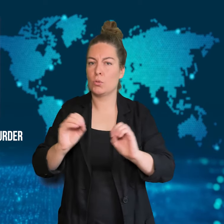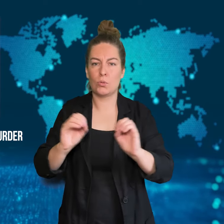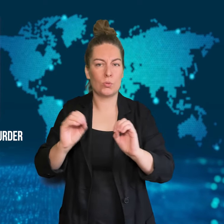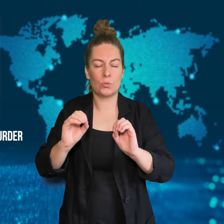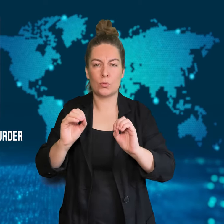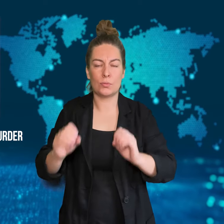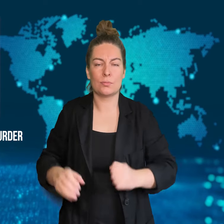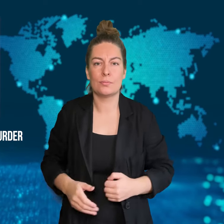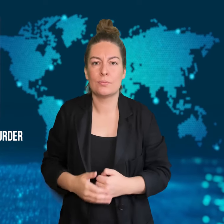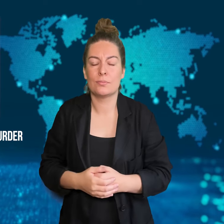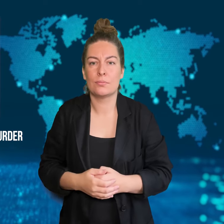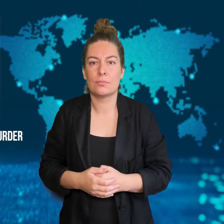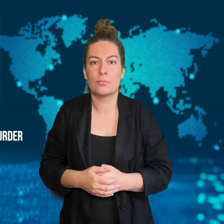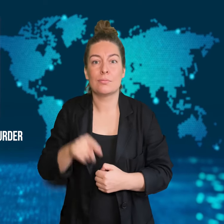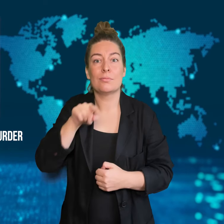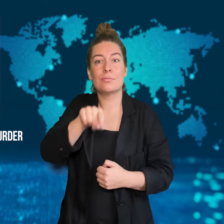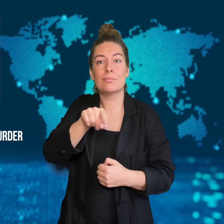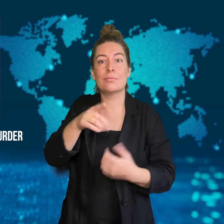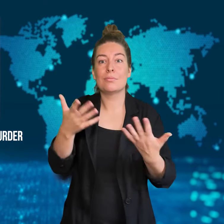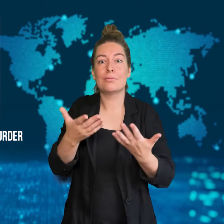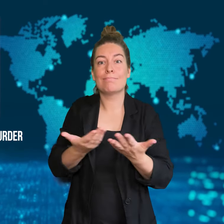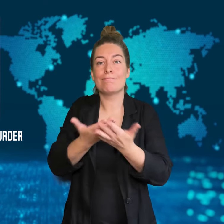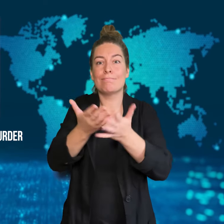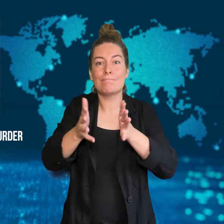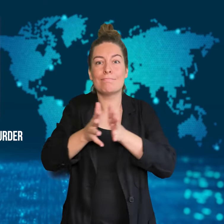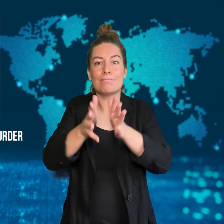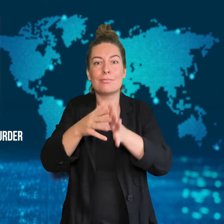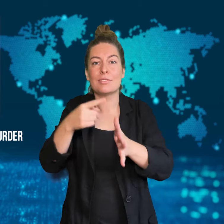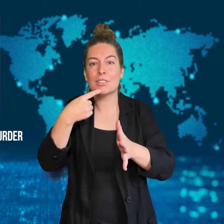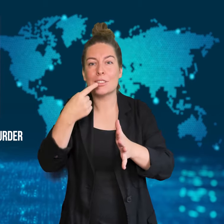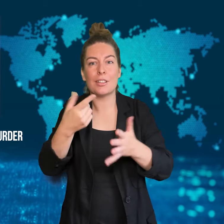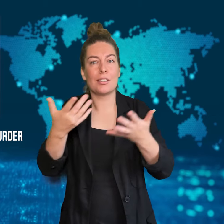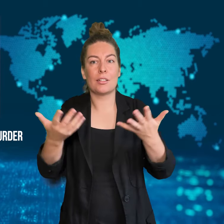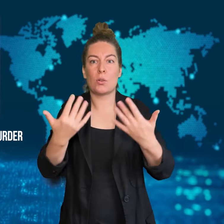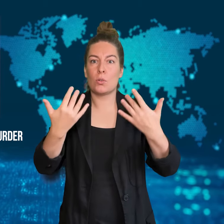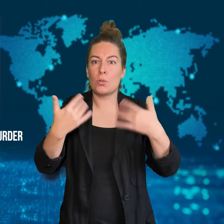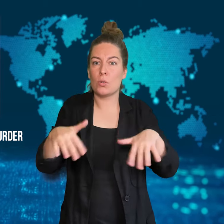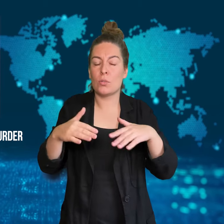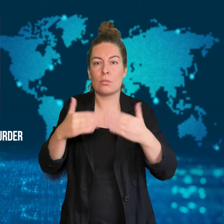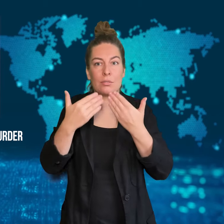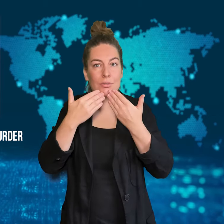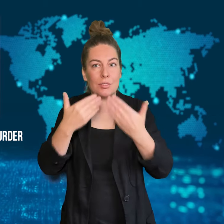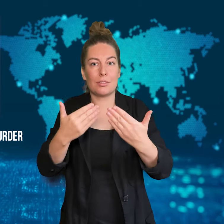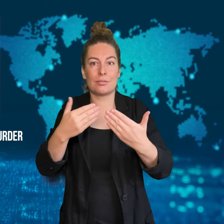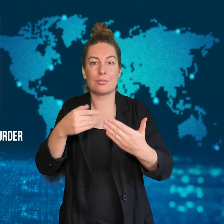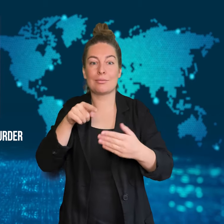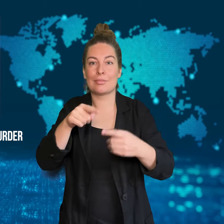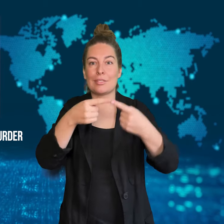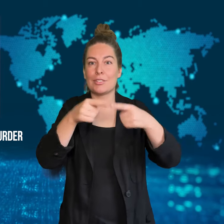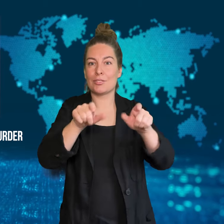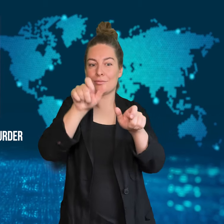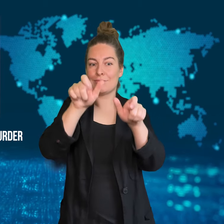not related to other world events.